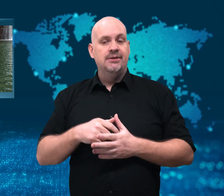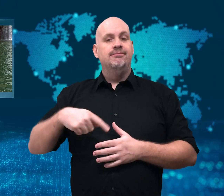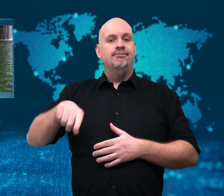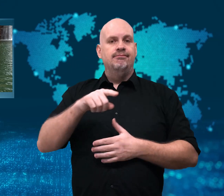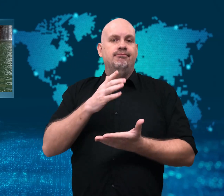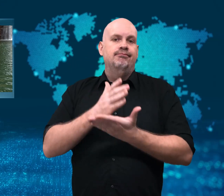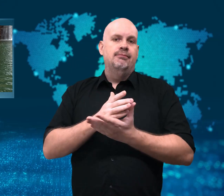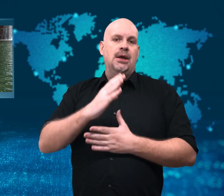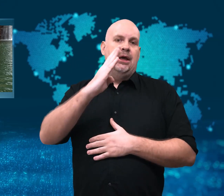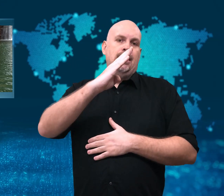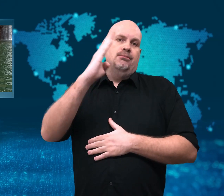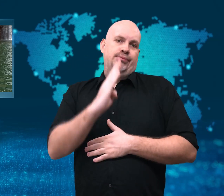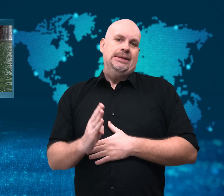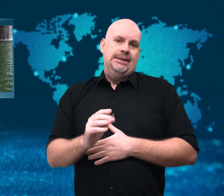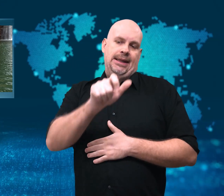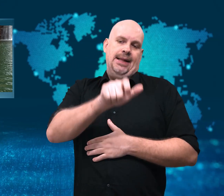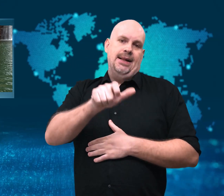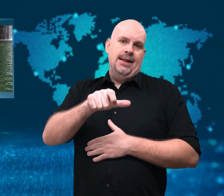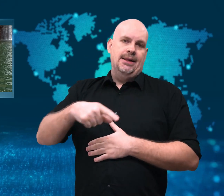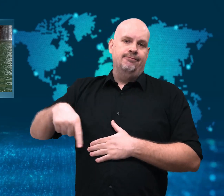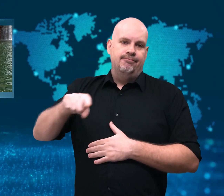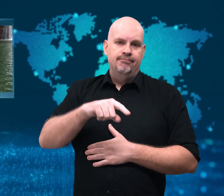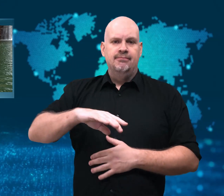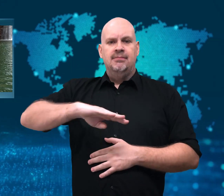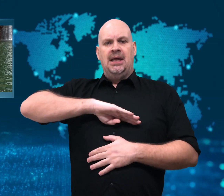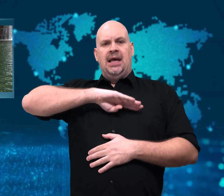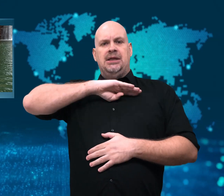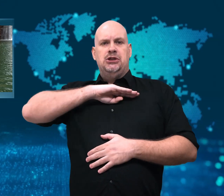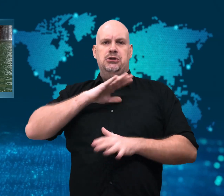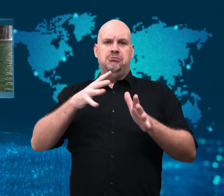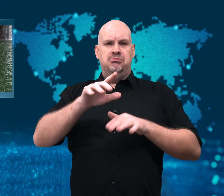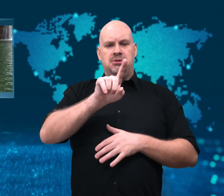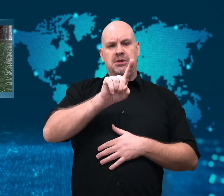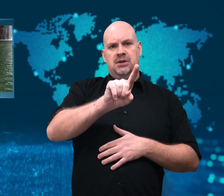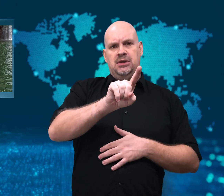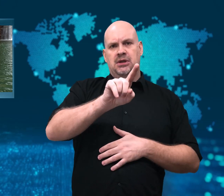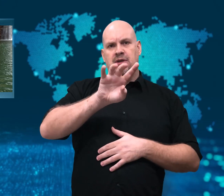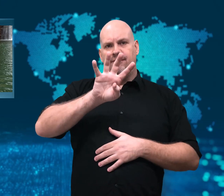but say that there may be more people missing.